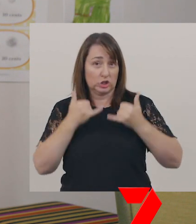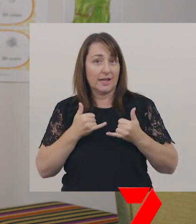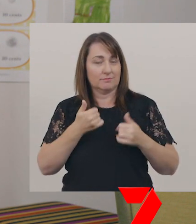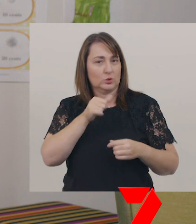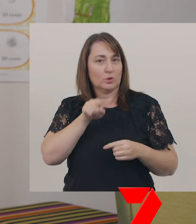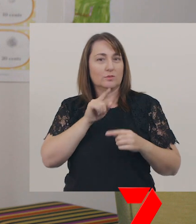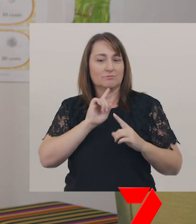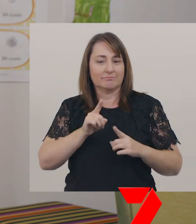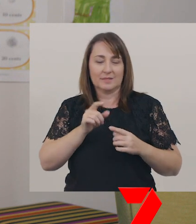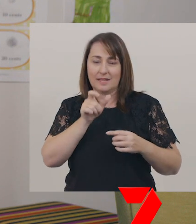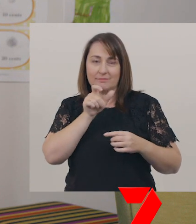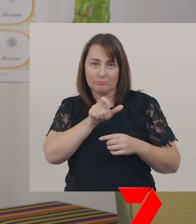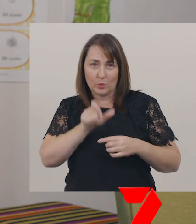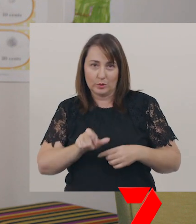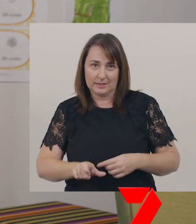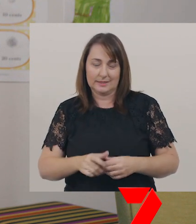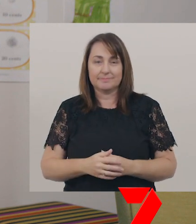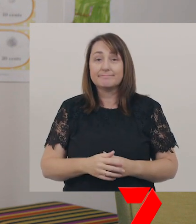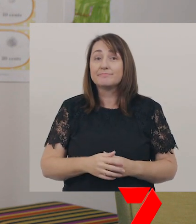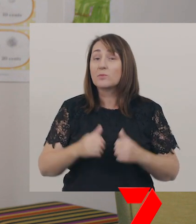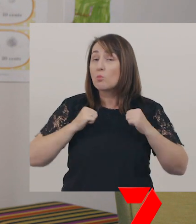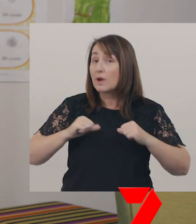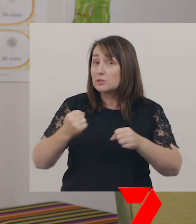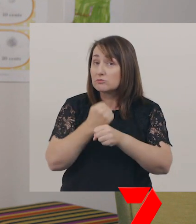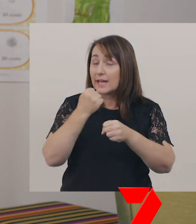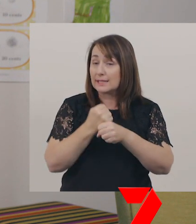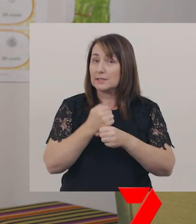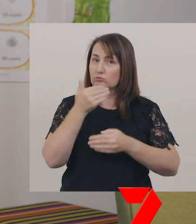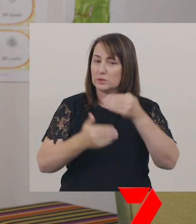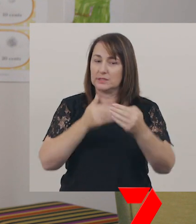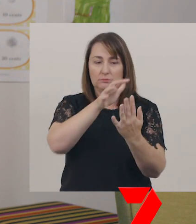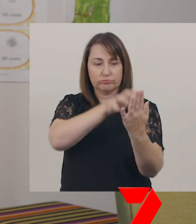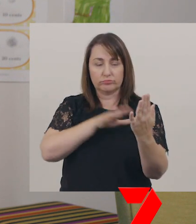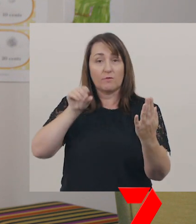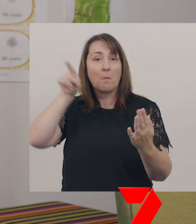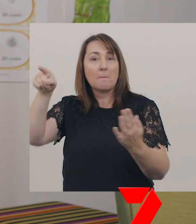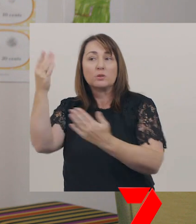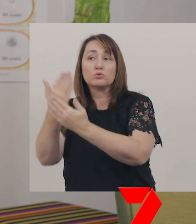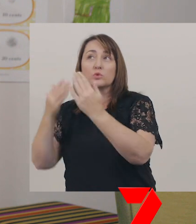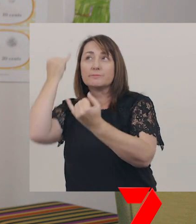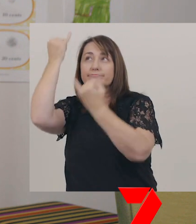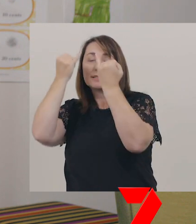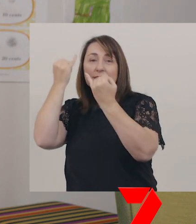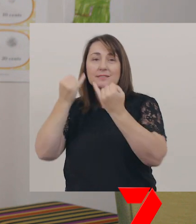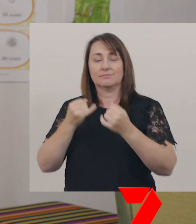Practise creating a procedure from an imaginative text, by following the procedure from this lesson.